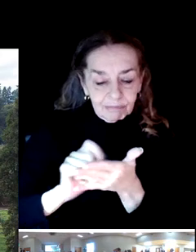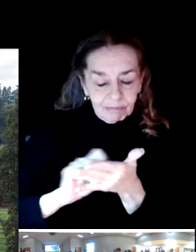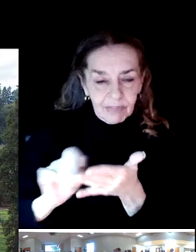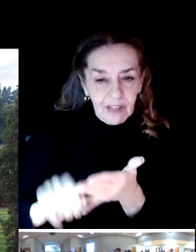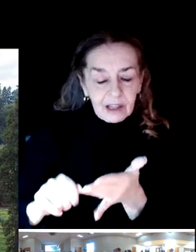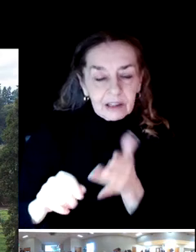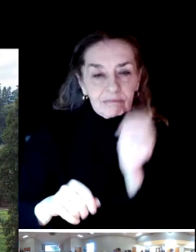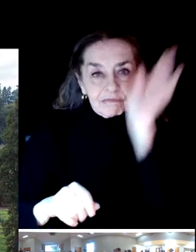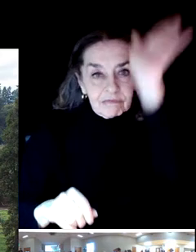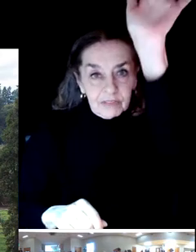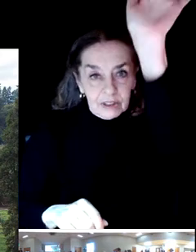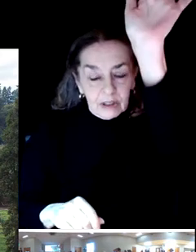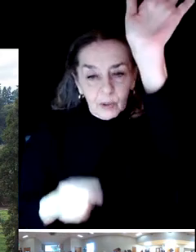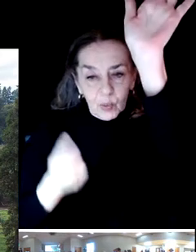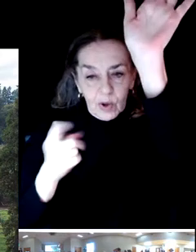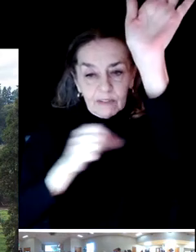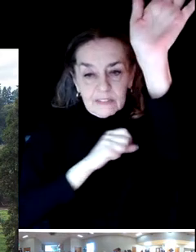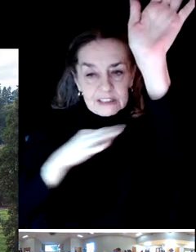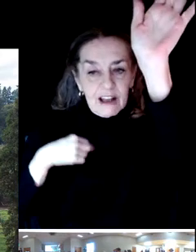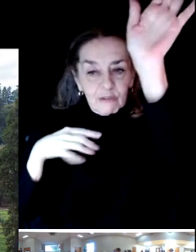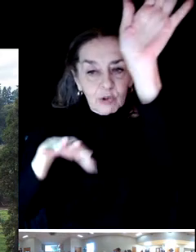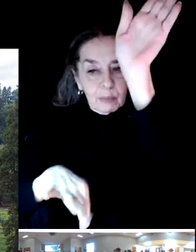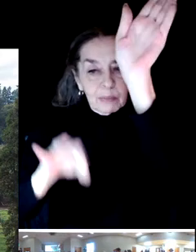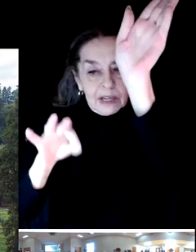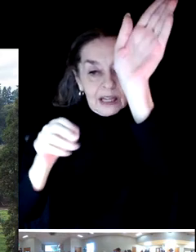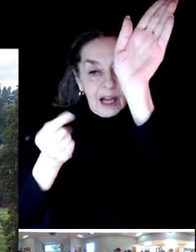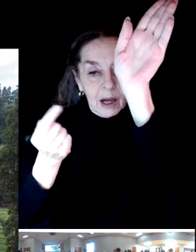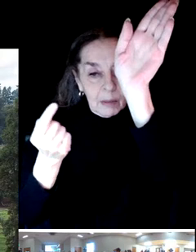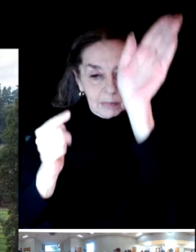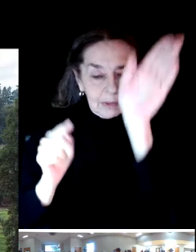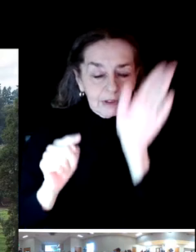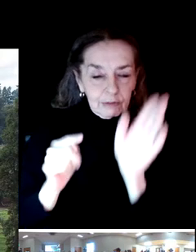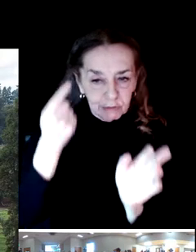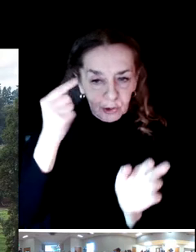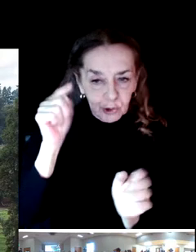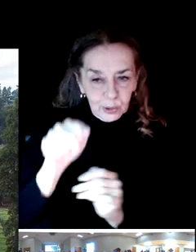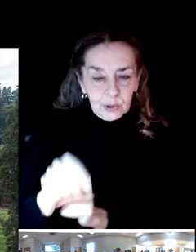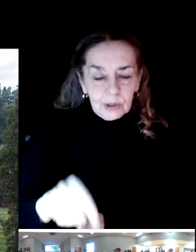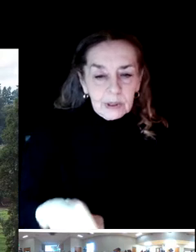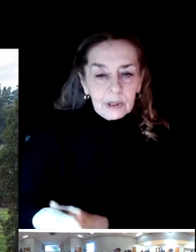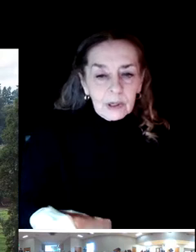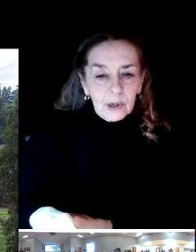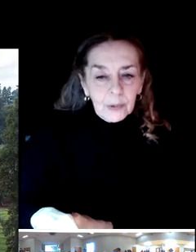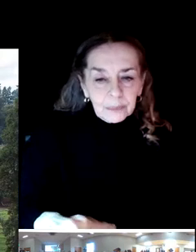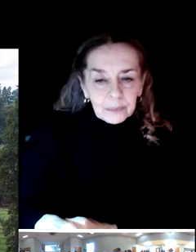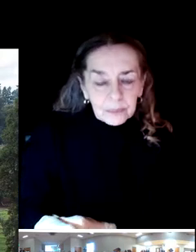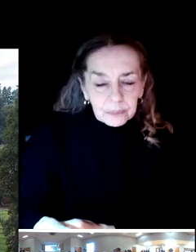Note that this meeting is public. So it's a public meeting on public record and therefore it's being recorded right now.